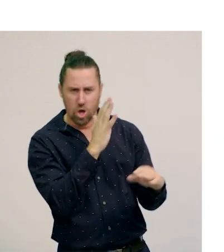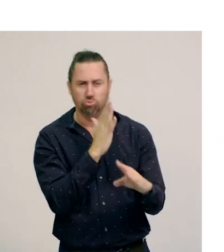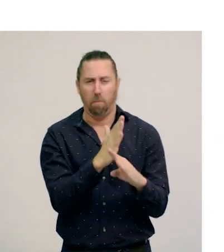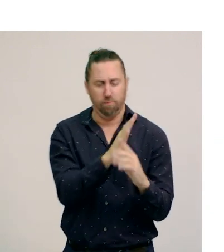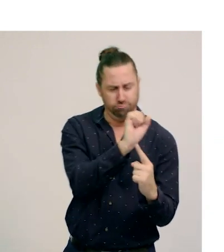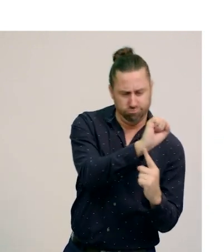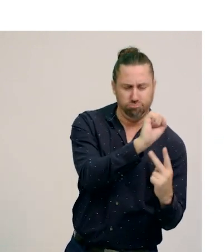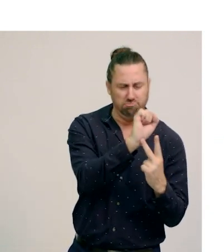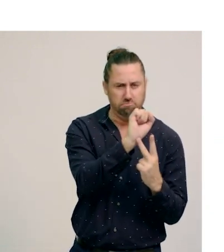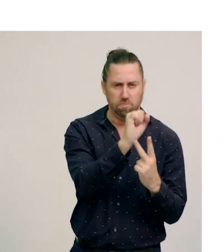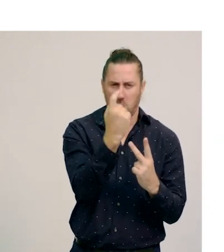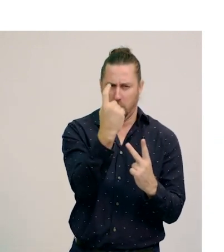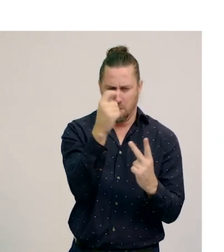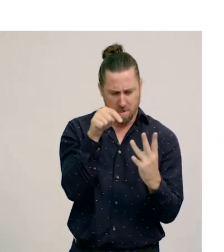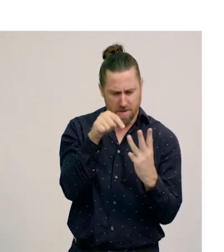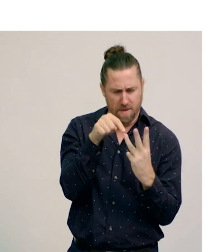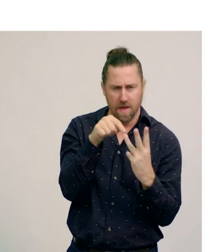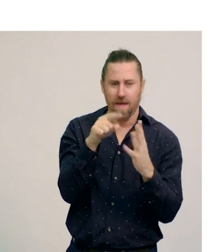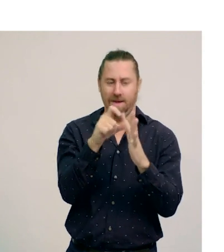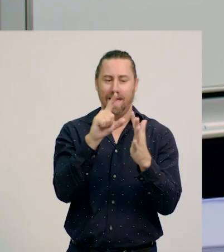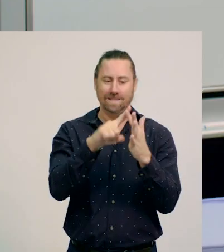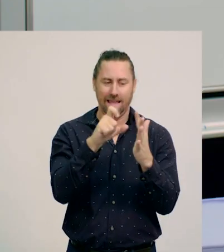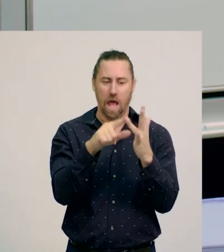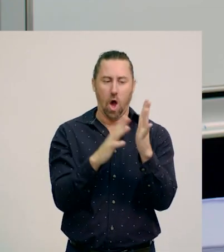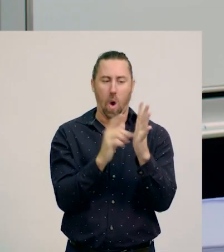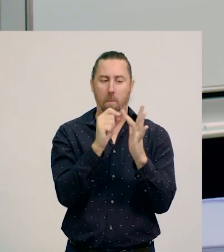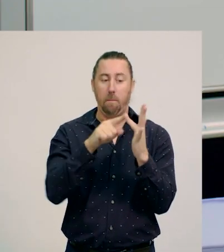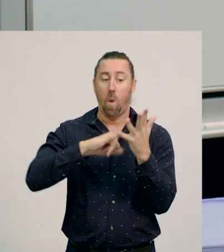But there is one more role we have to explore – decomposers.